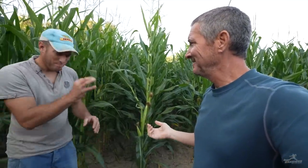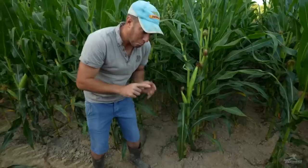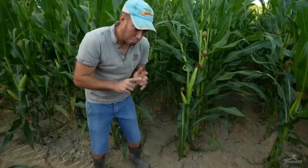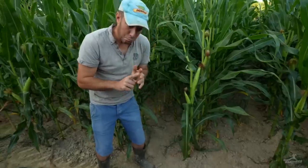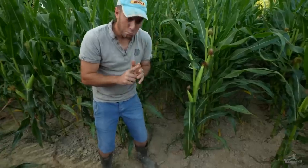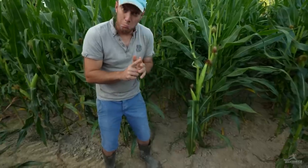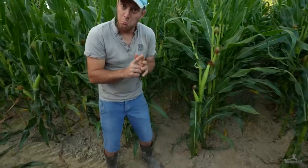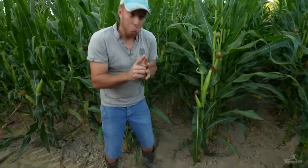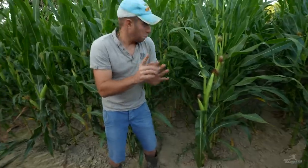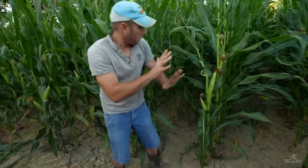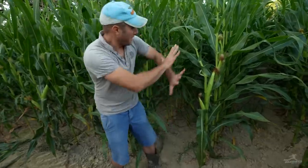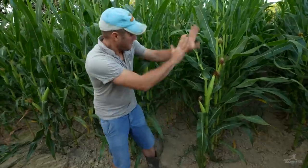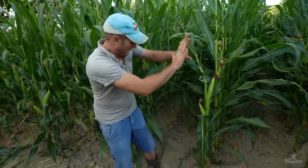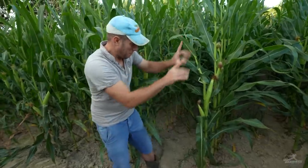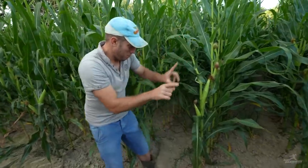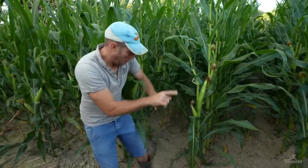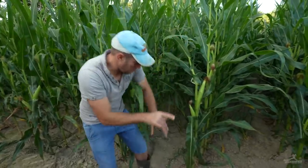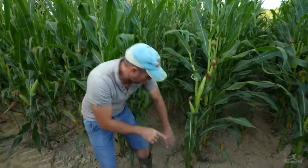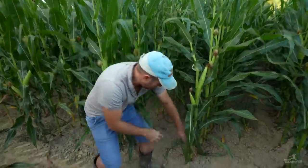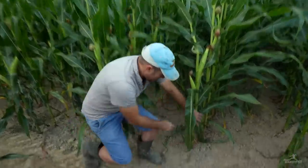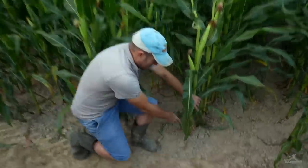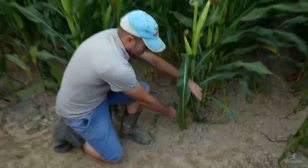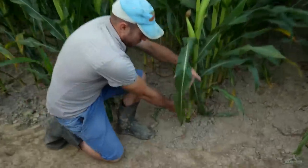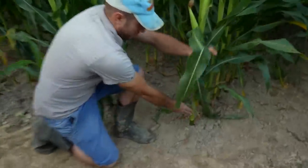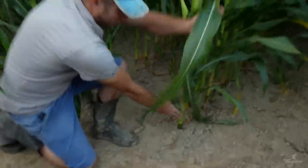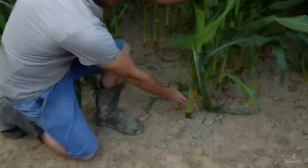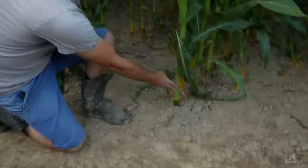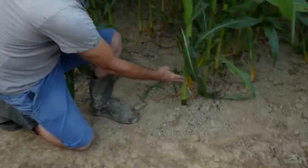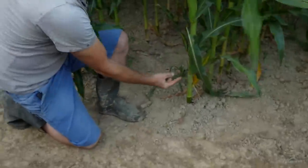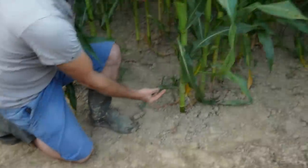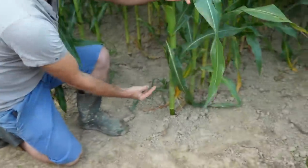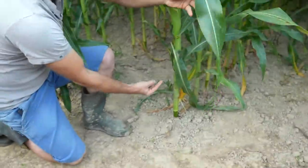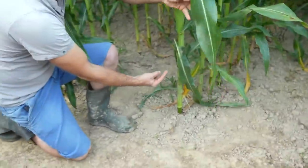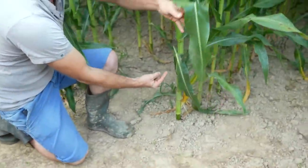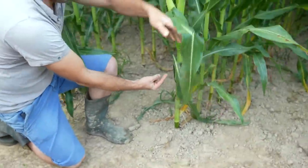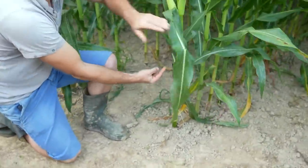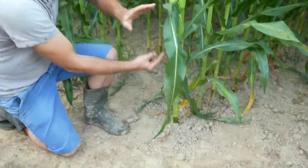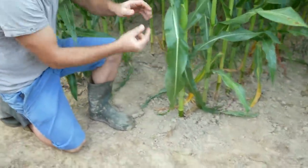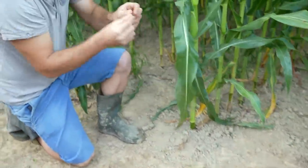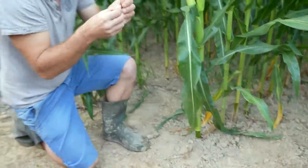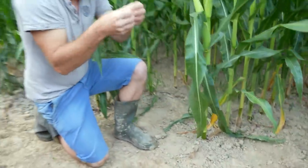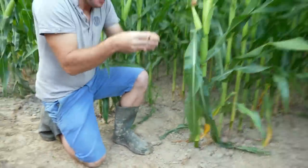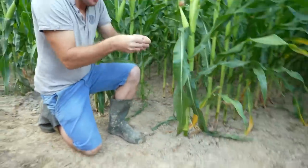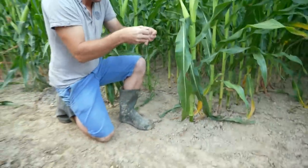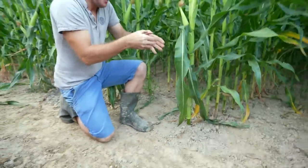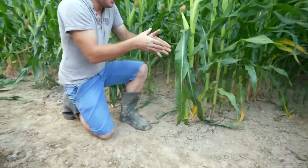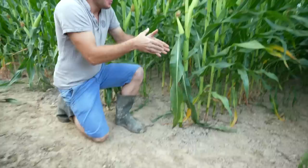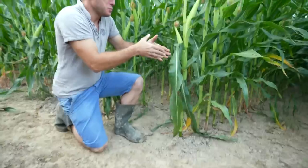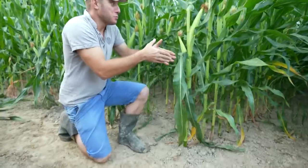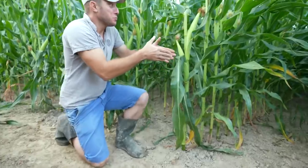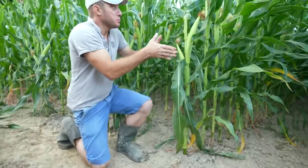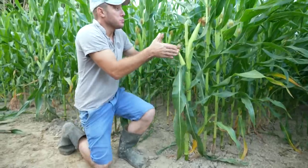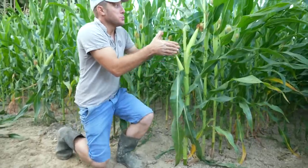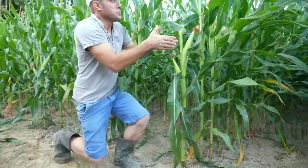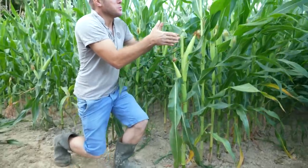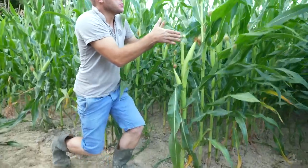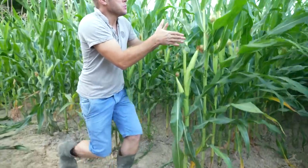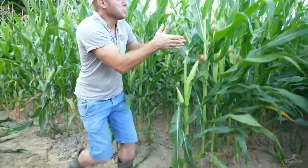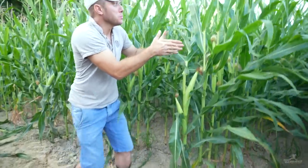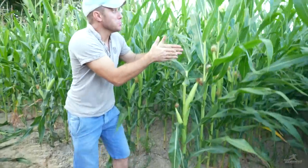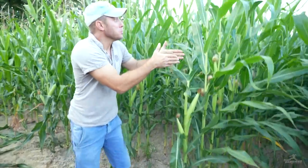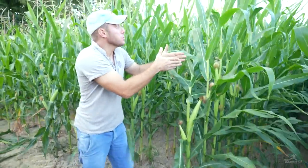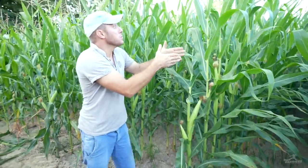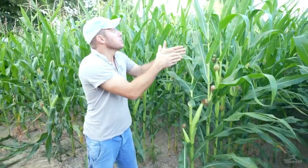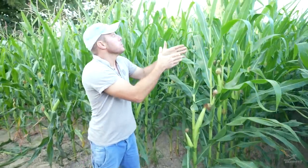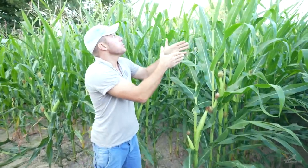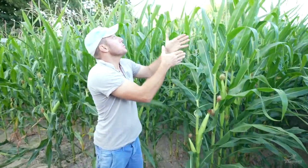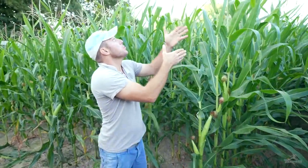We have to grow them from the very beginning